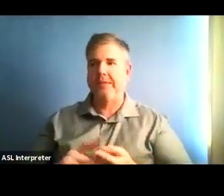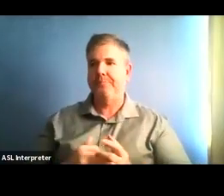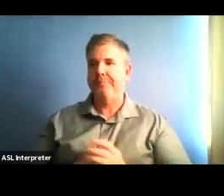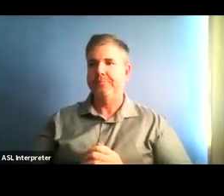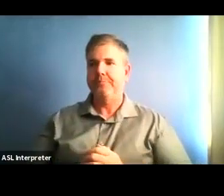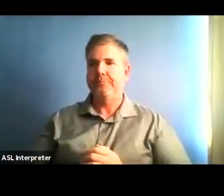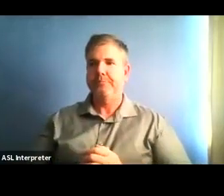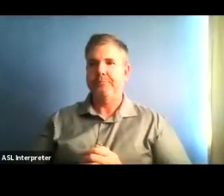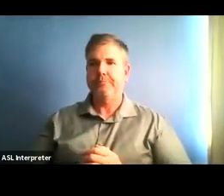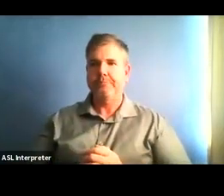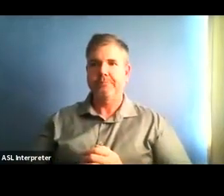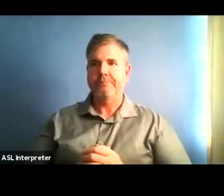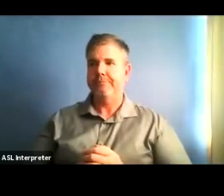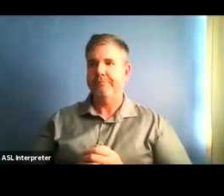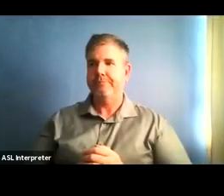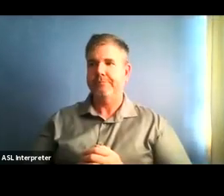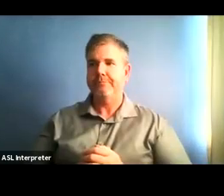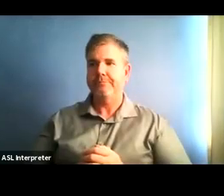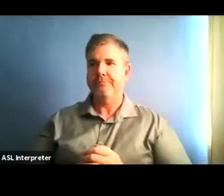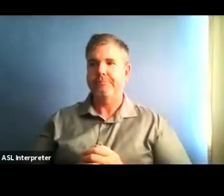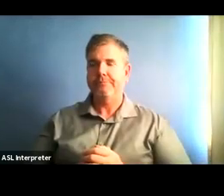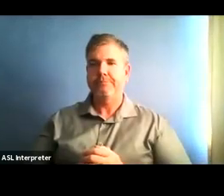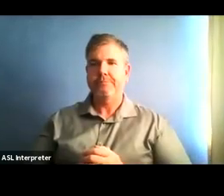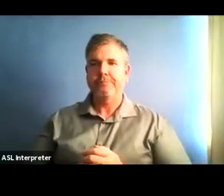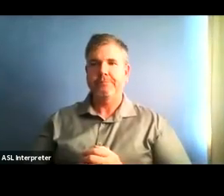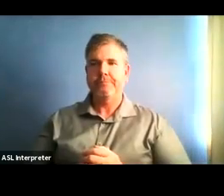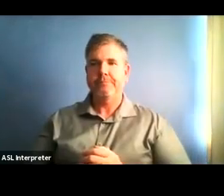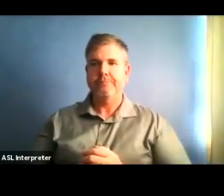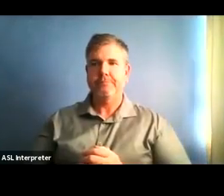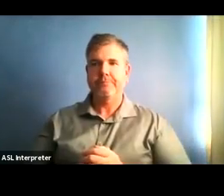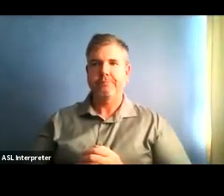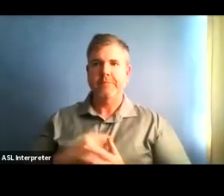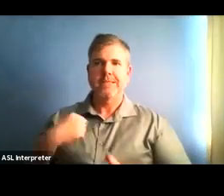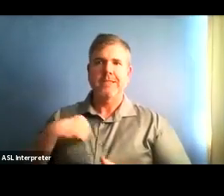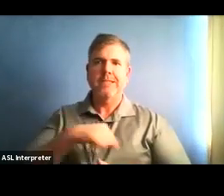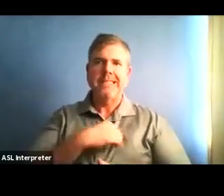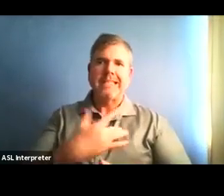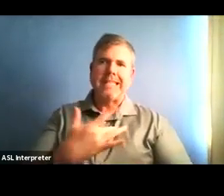family members that have been affected by covid today.